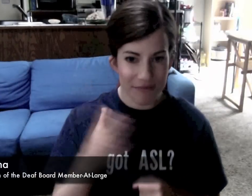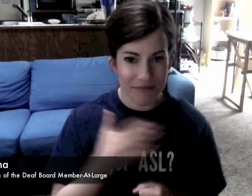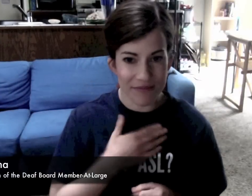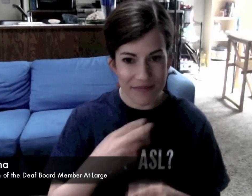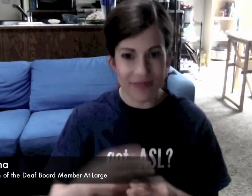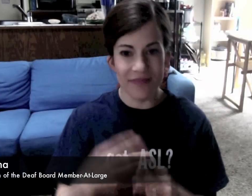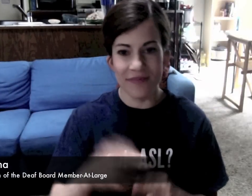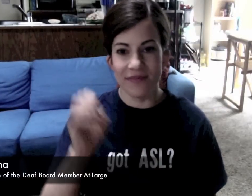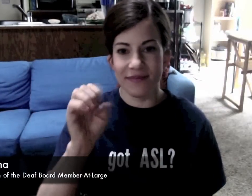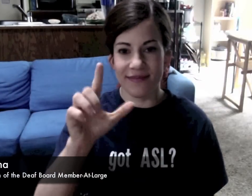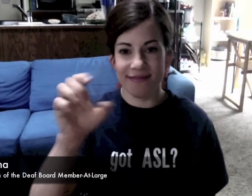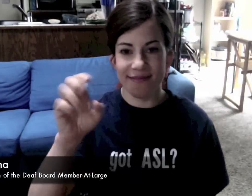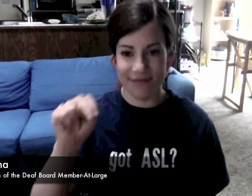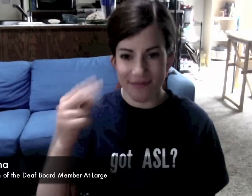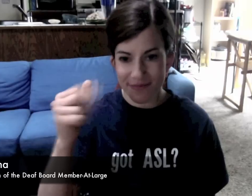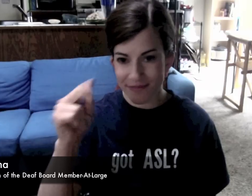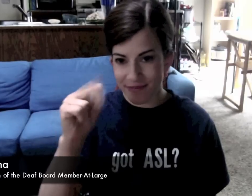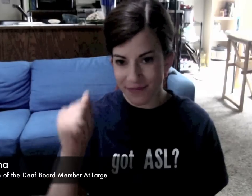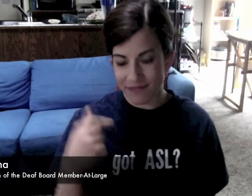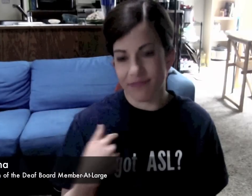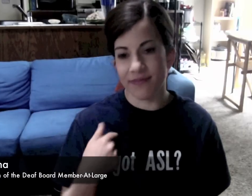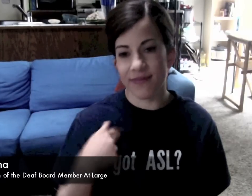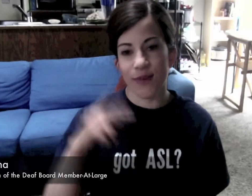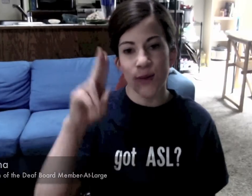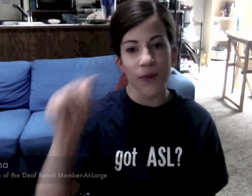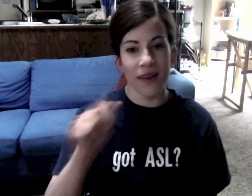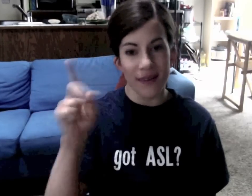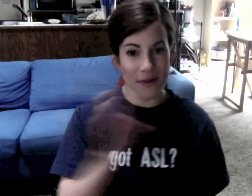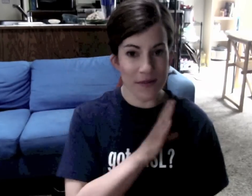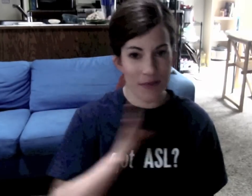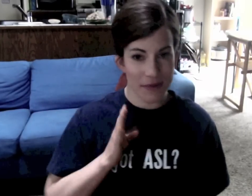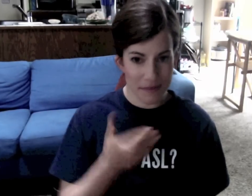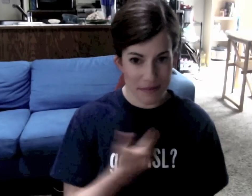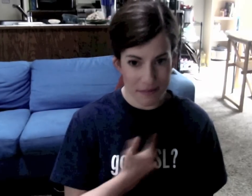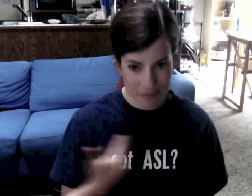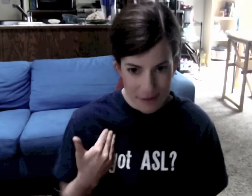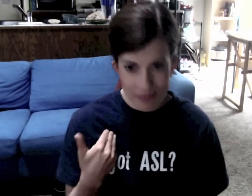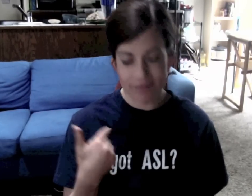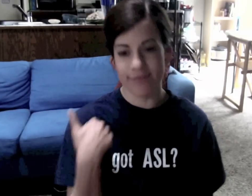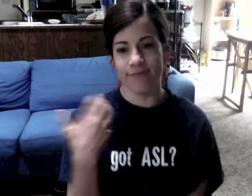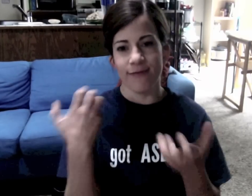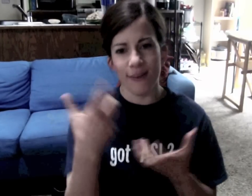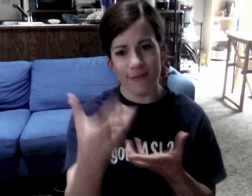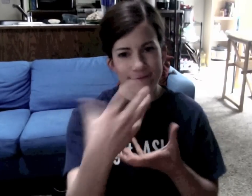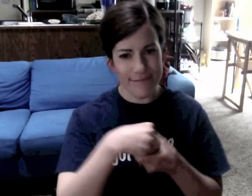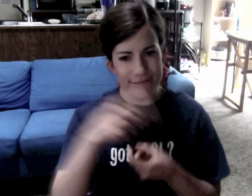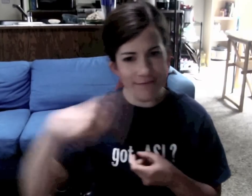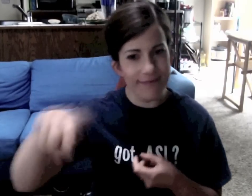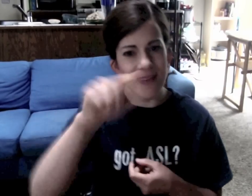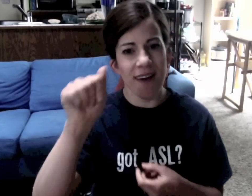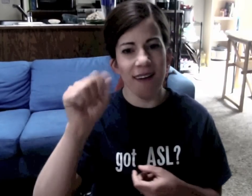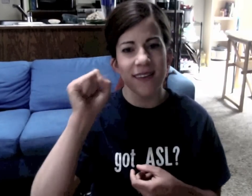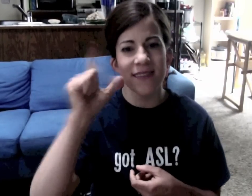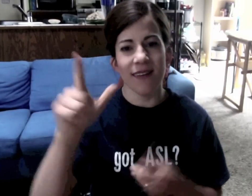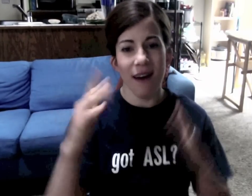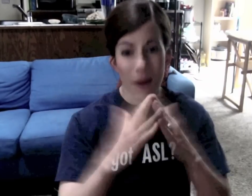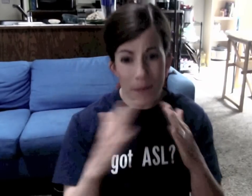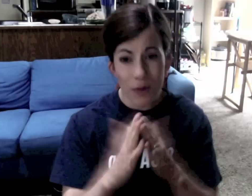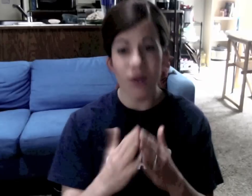Hi! My name is Ellen Hanna. I'm a board member of UAD (Utah Association of the Deaf) I want to include you all who are part of the ASL community: